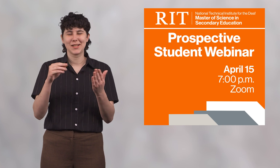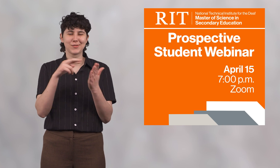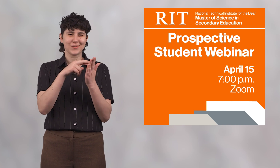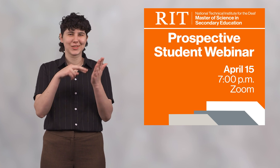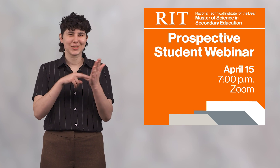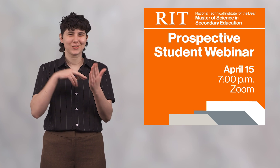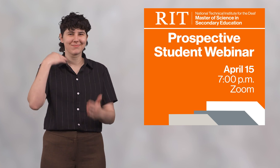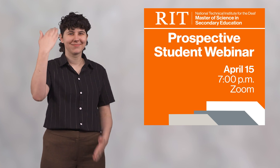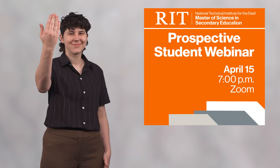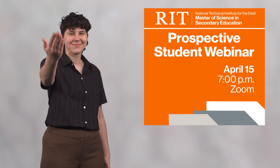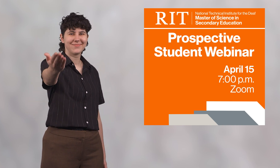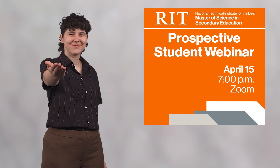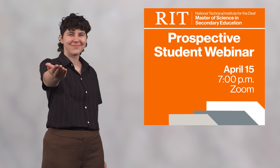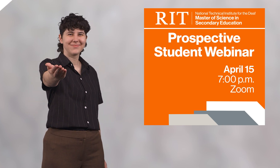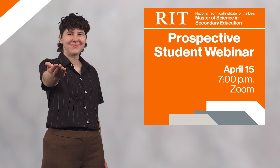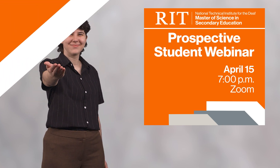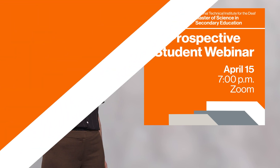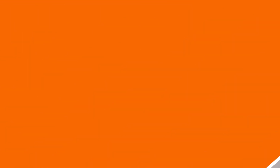Scan the QR code to register.